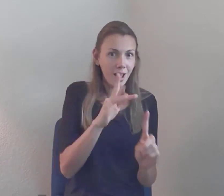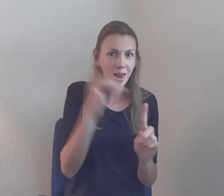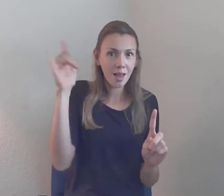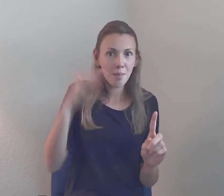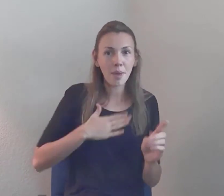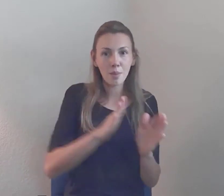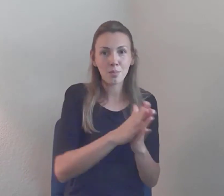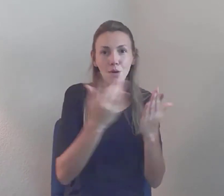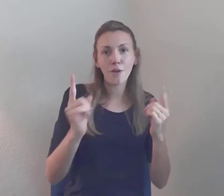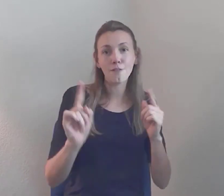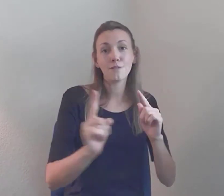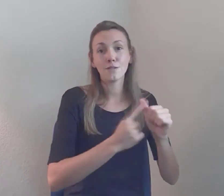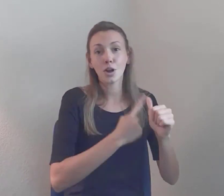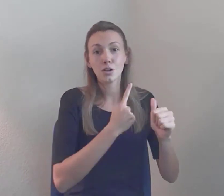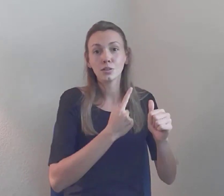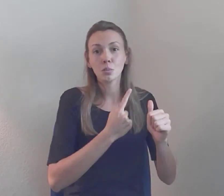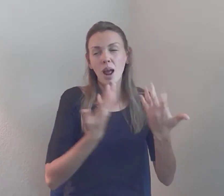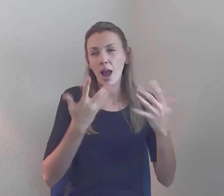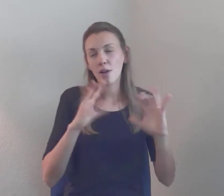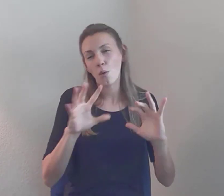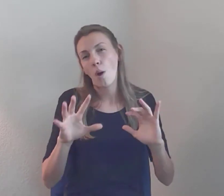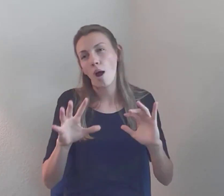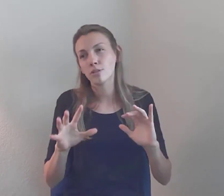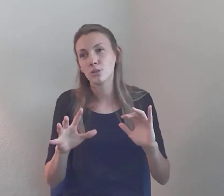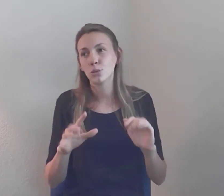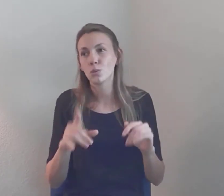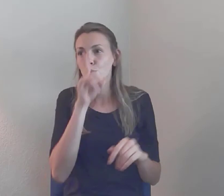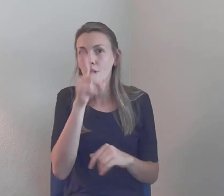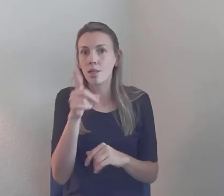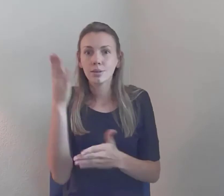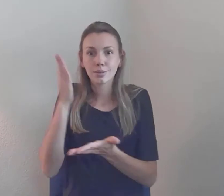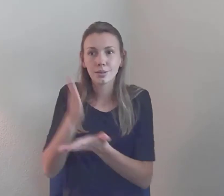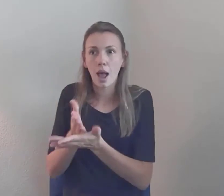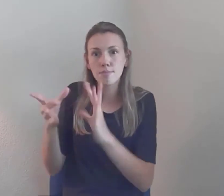action at the end of the speech, and I wanted to use it as segue away to Candy...